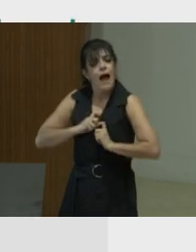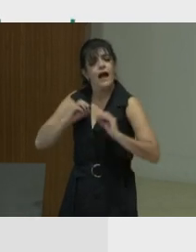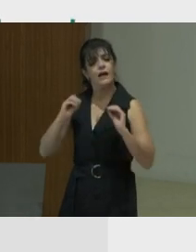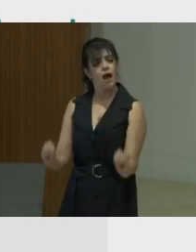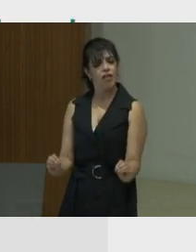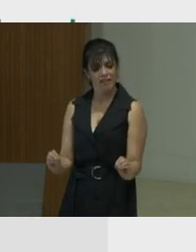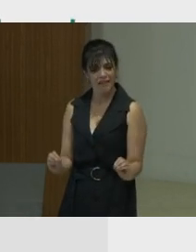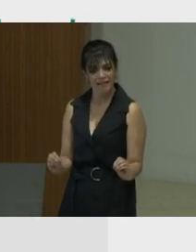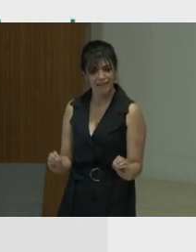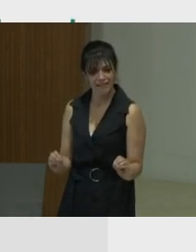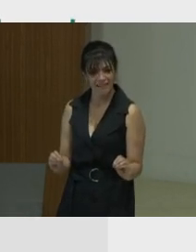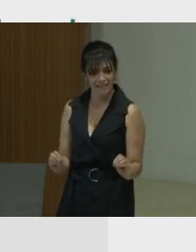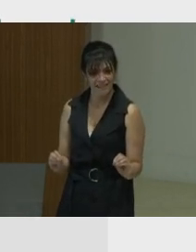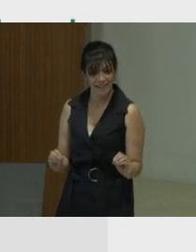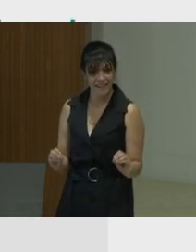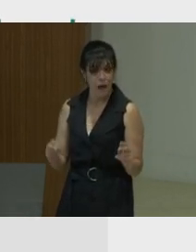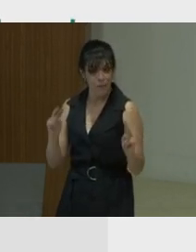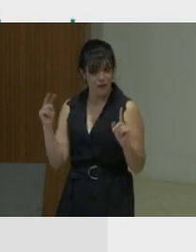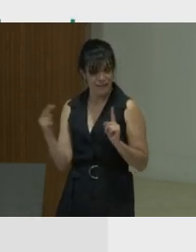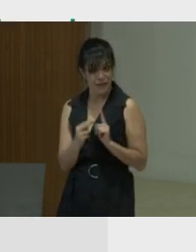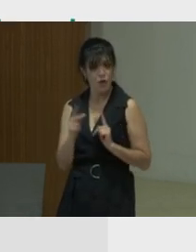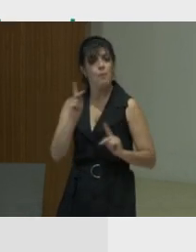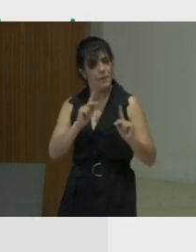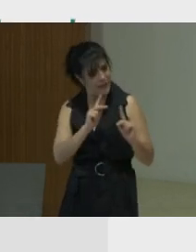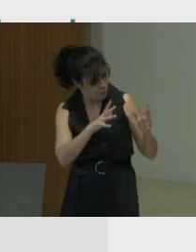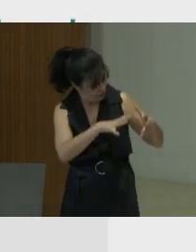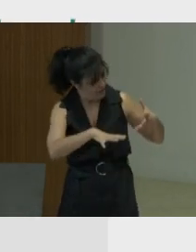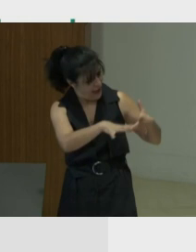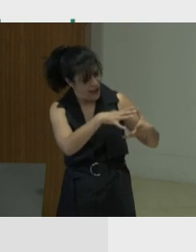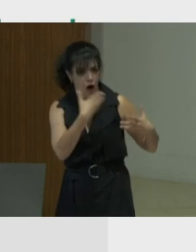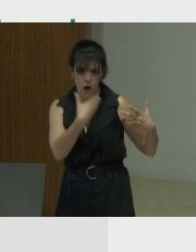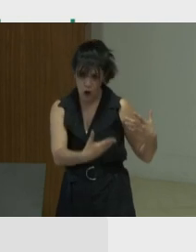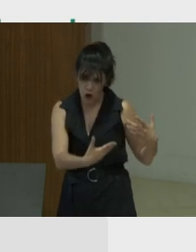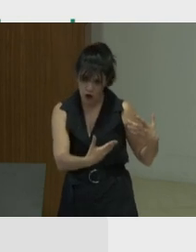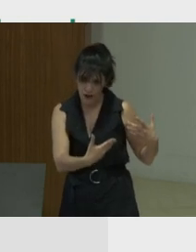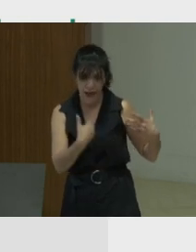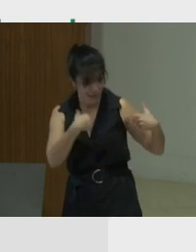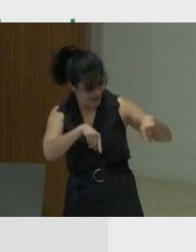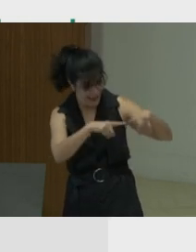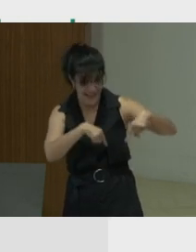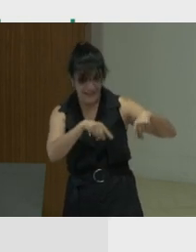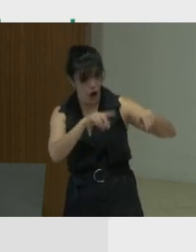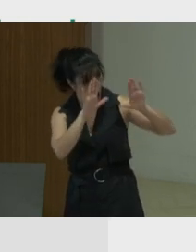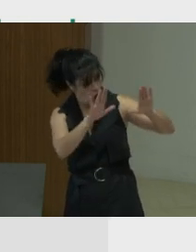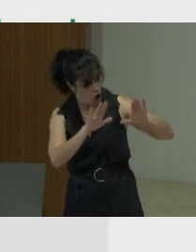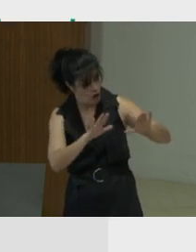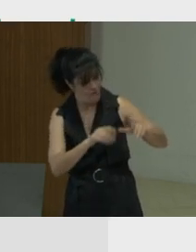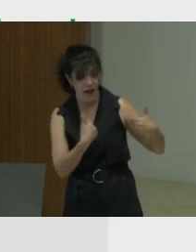That leads to the sense also that people are good. And if these people are glorified, whereby they are seen as inherently